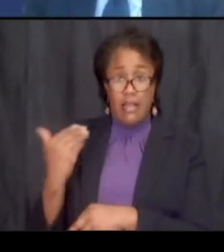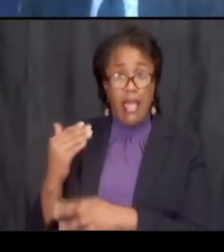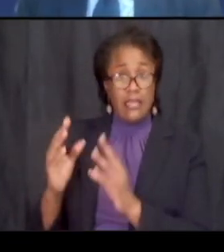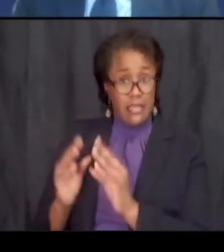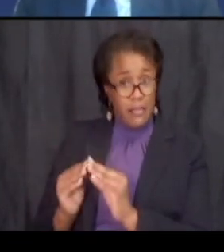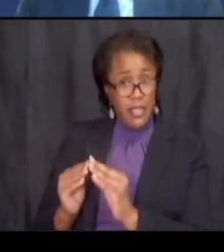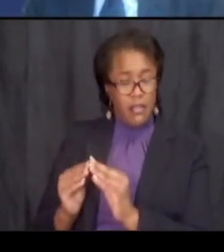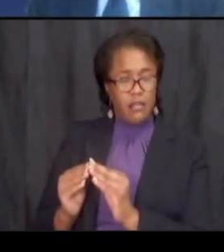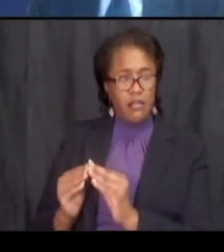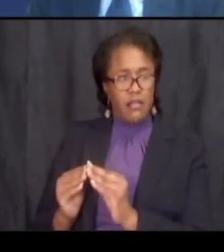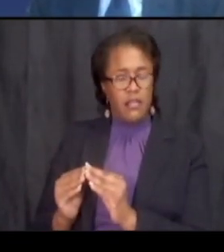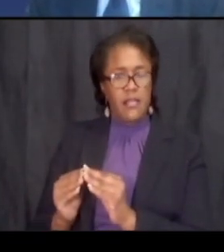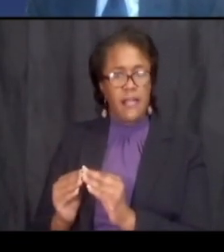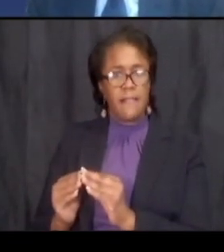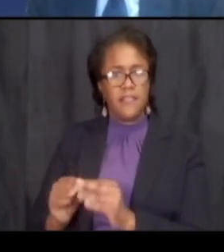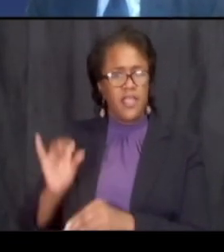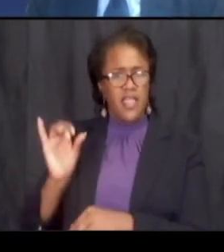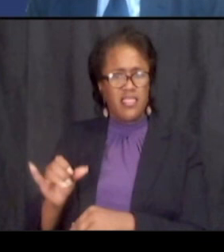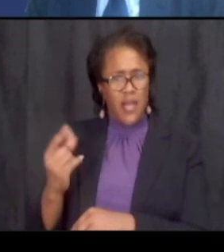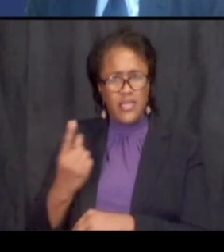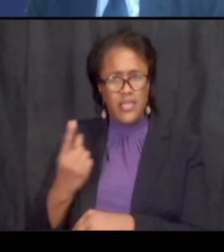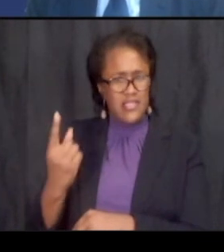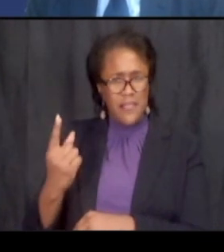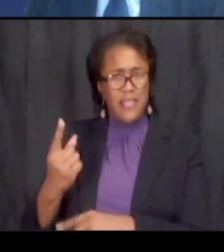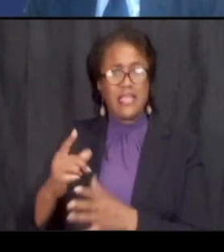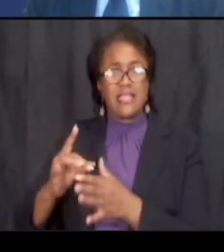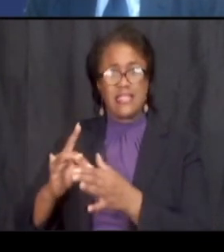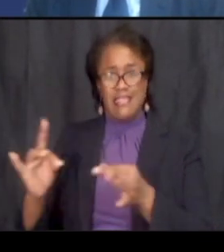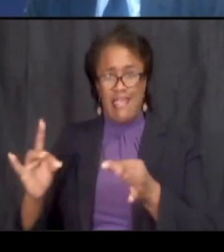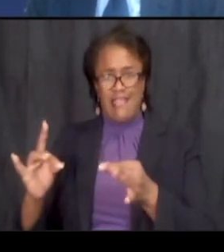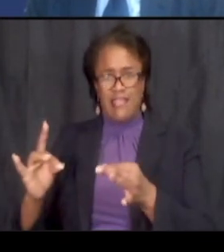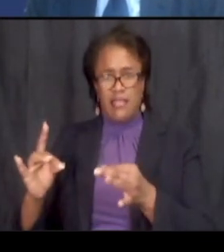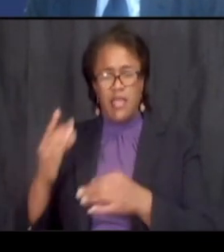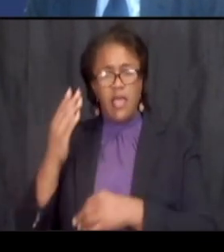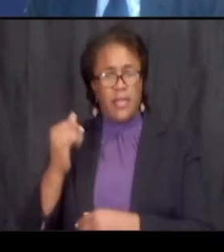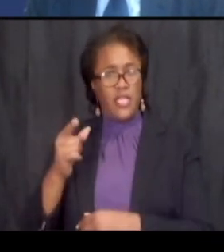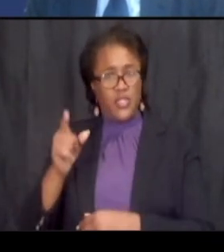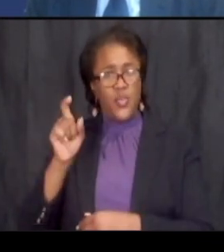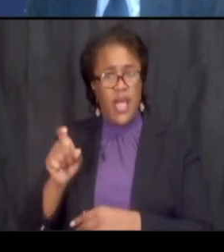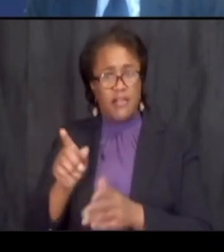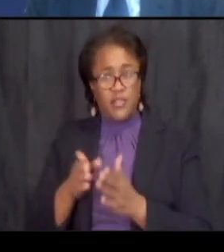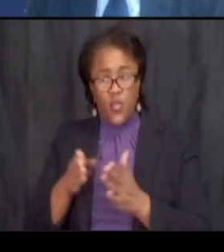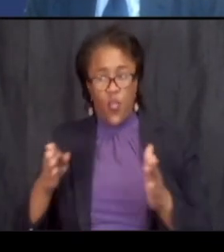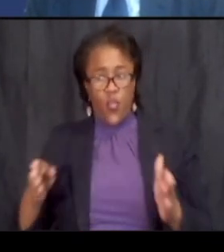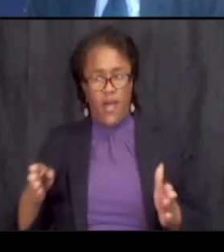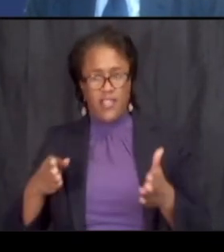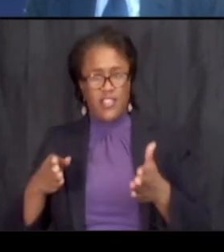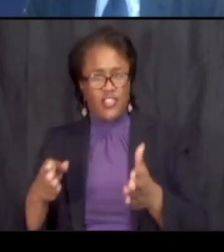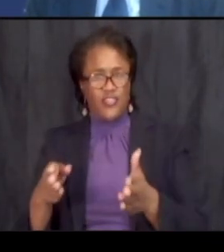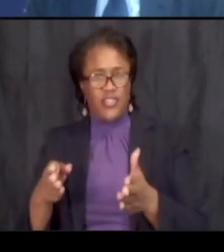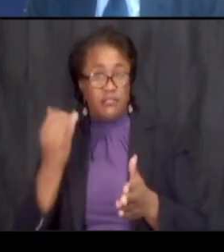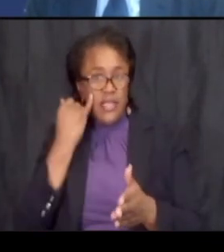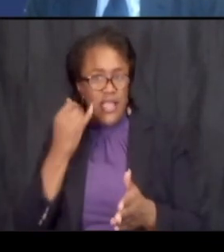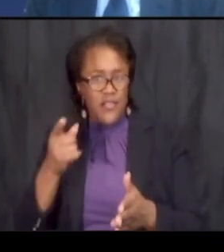um that was something stated because you would have to widen the street if you're on 44th street